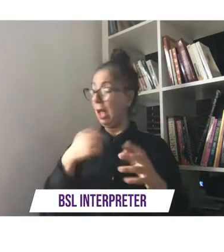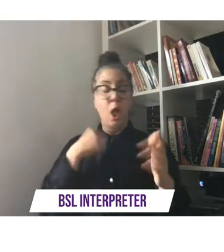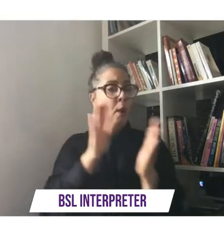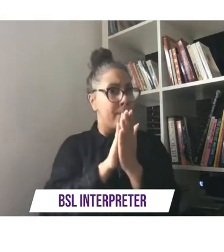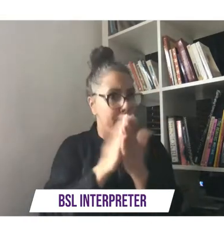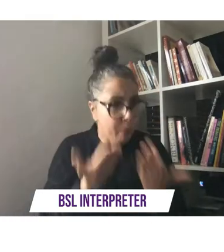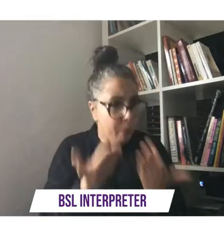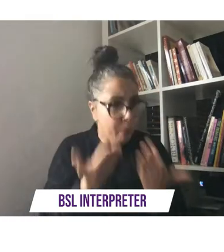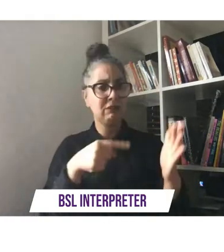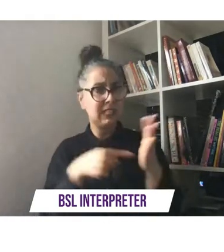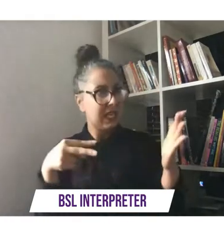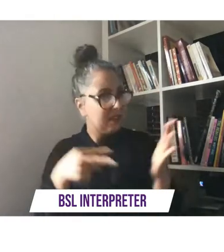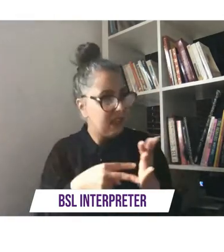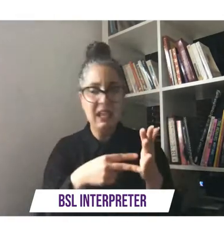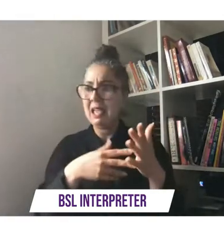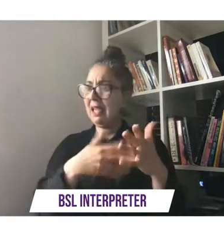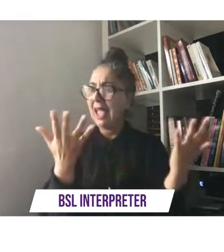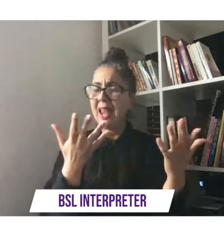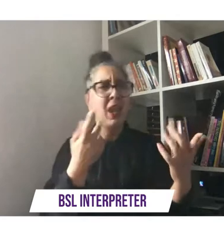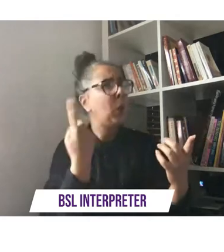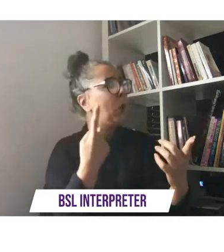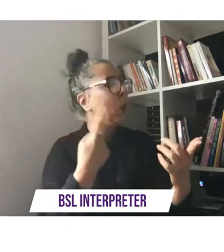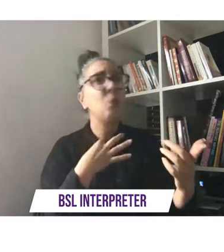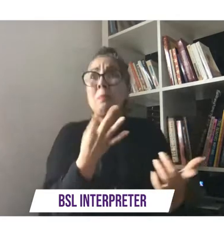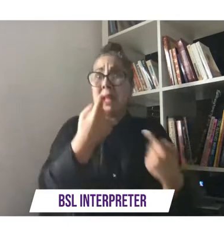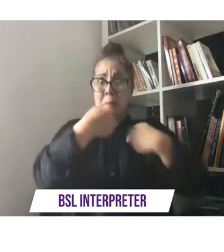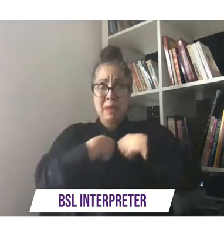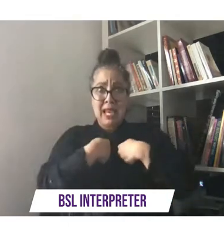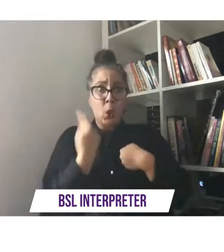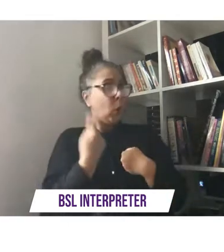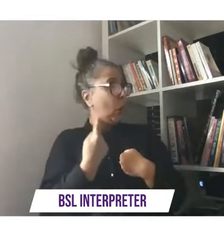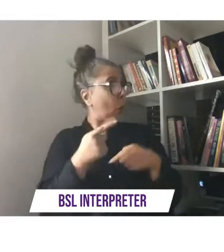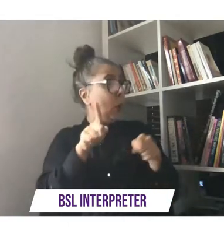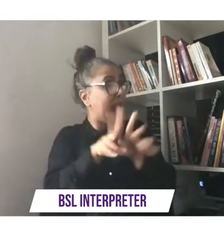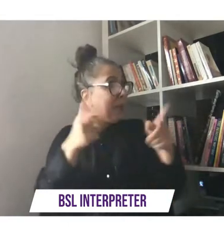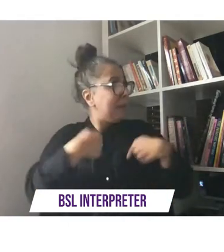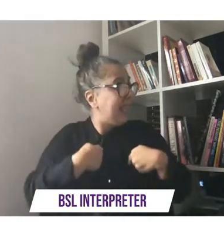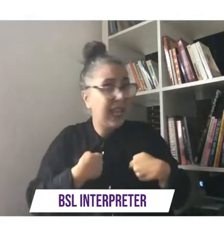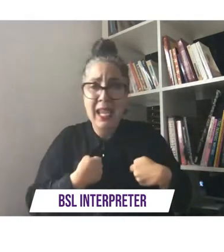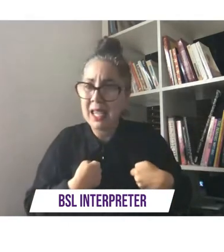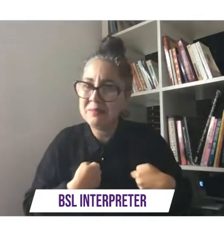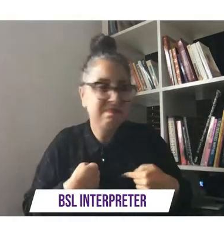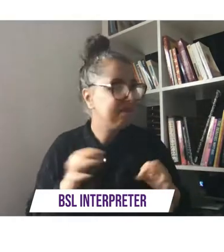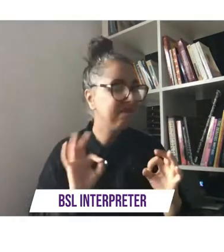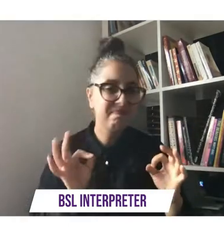people who i could identify with and represent uh my kind of lived experience so freedom for